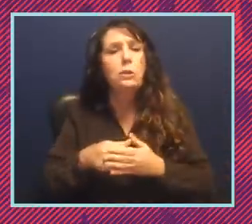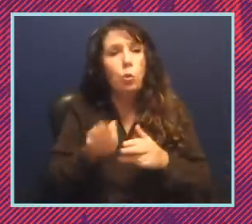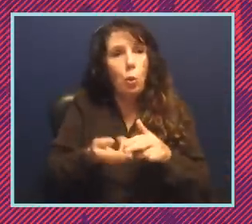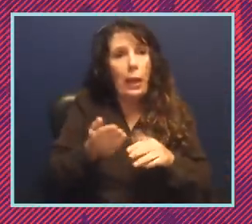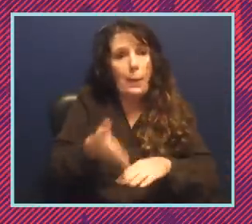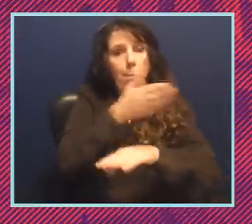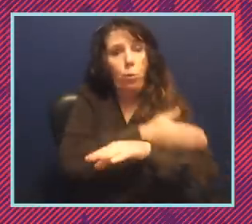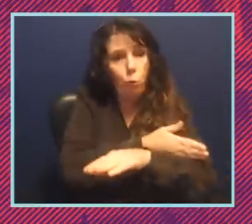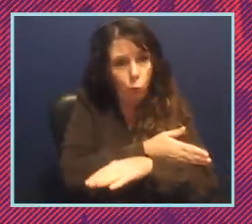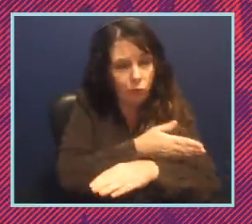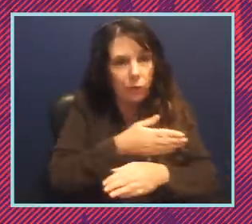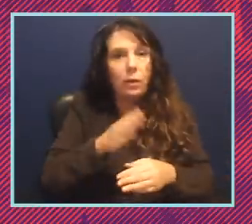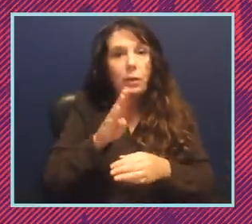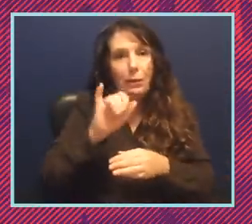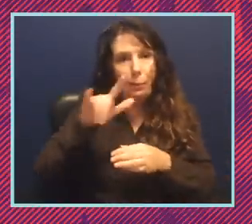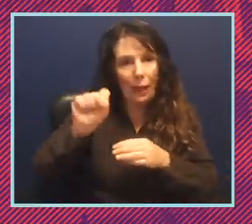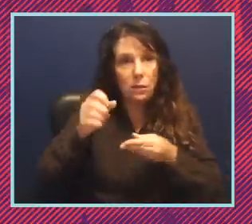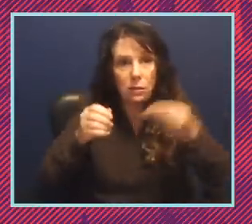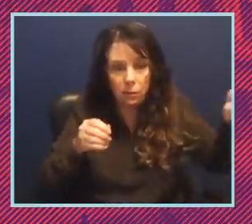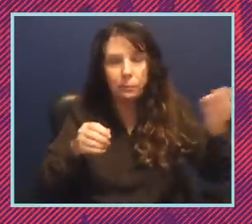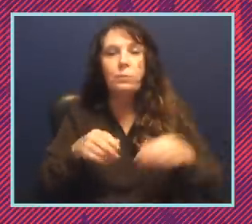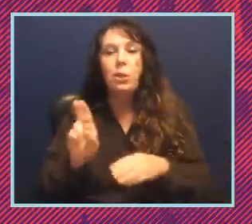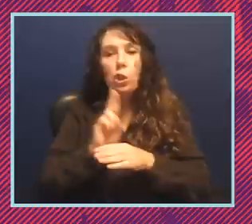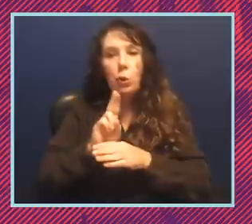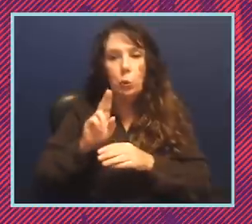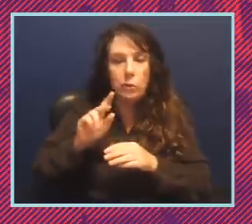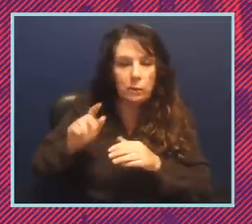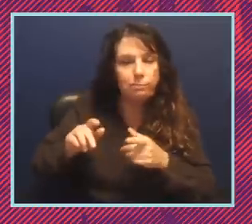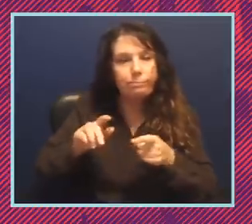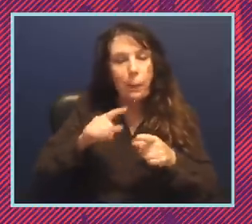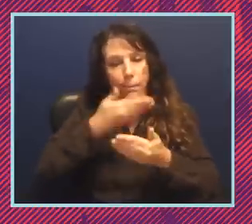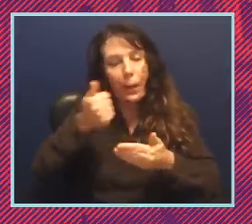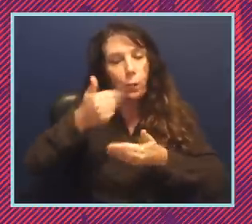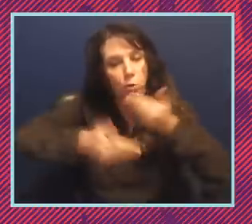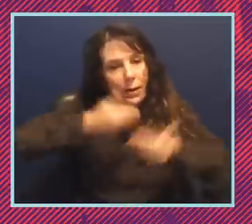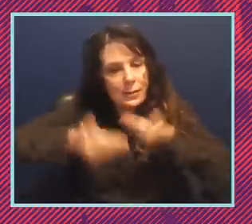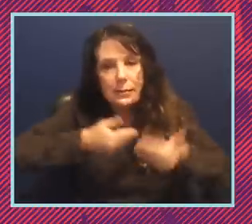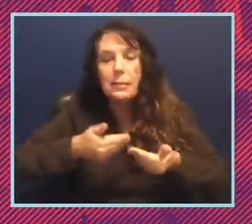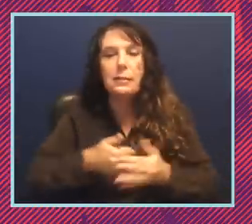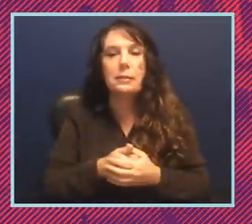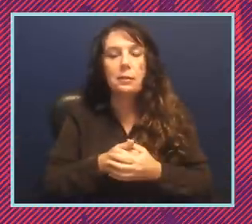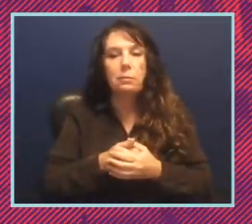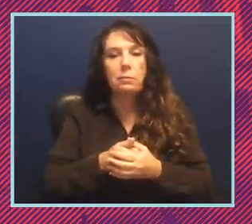end channels that Andrea mentioned to create better processes. And if all else